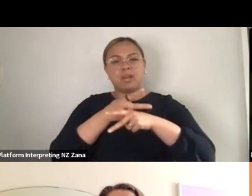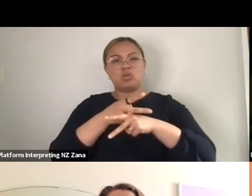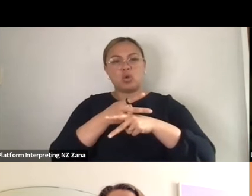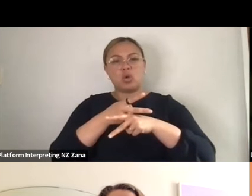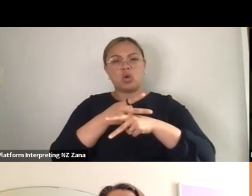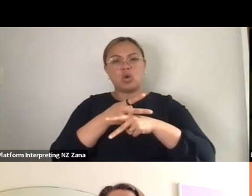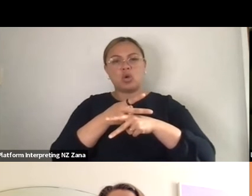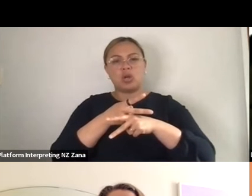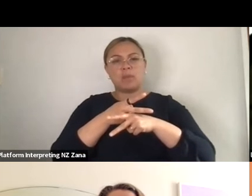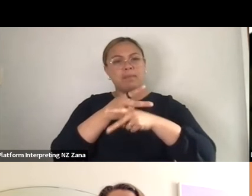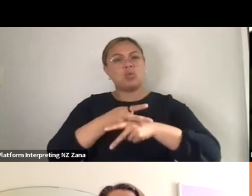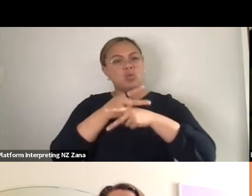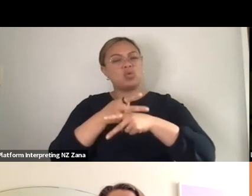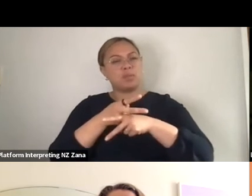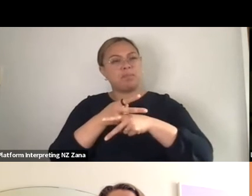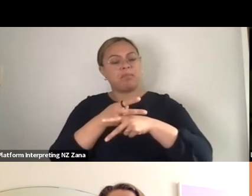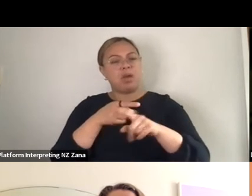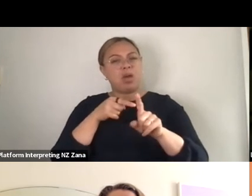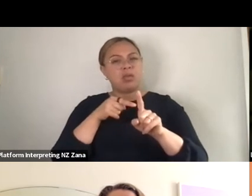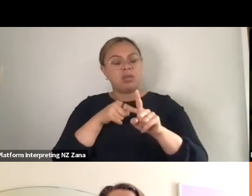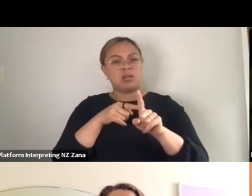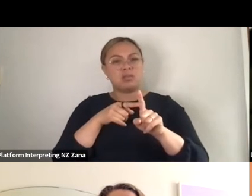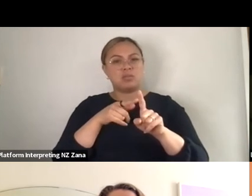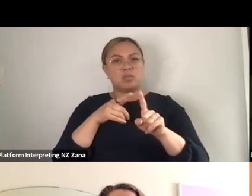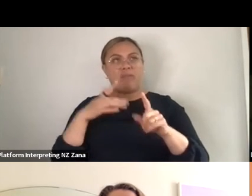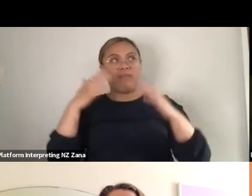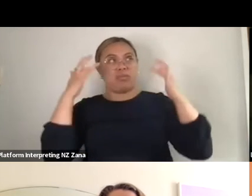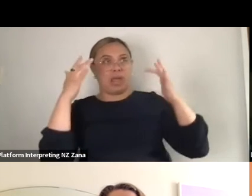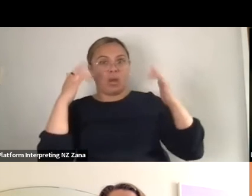as sounding like a quite formal arrangement, and when I think about mentors in my life,